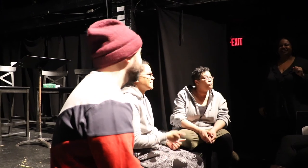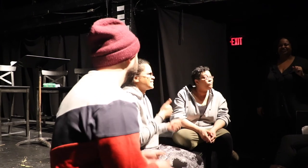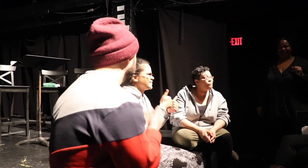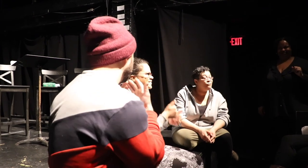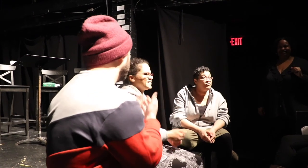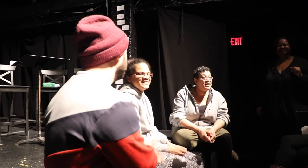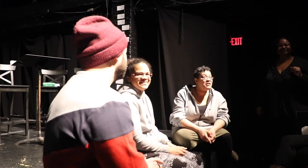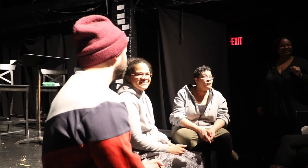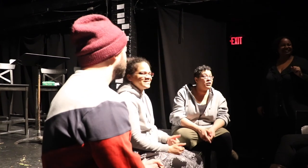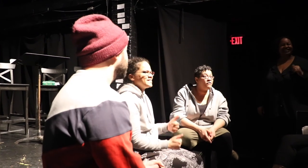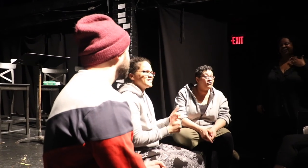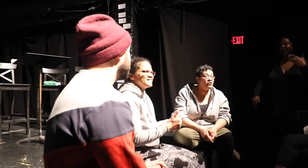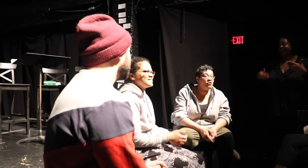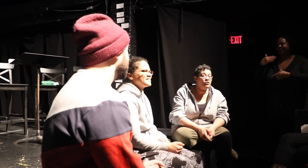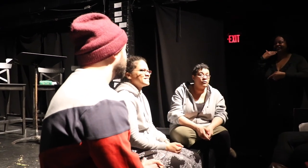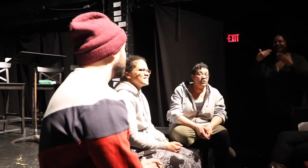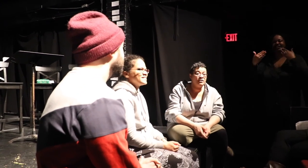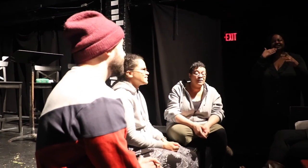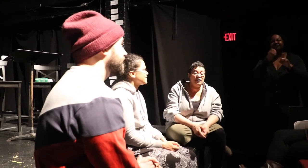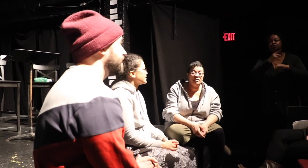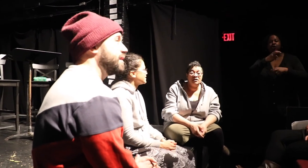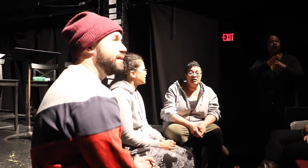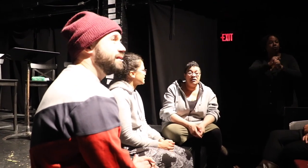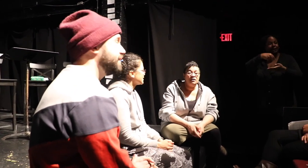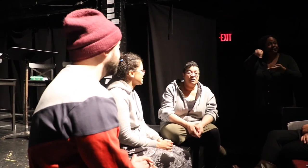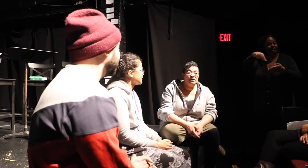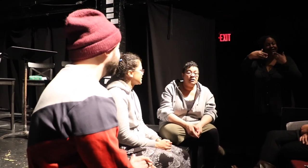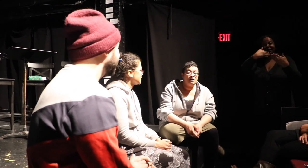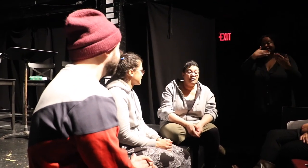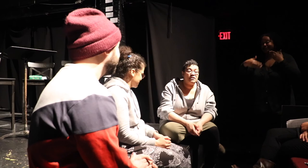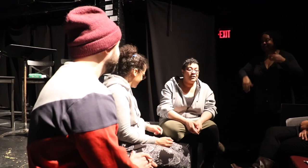Thank you! Thanks everyone for all your hard work this week. Let's get outta here.